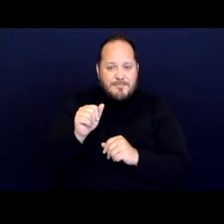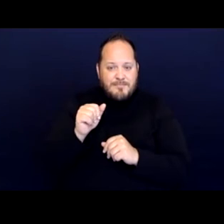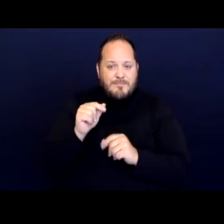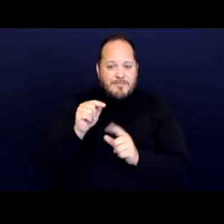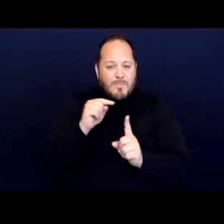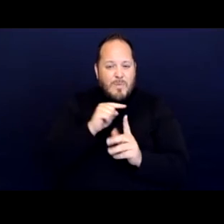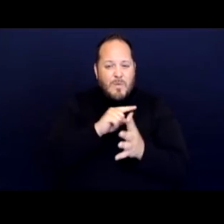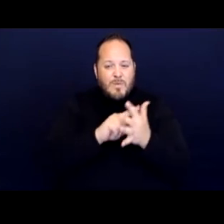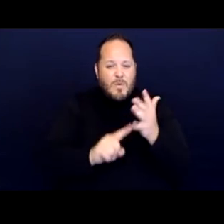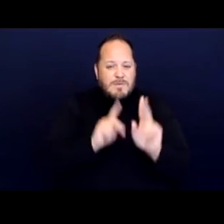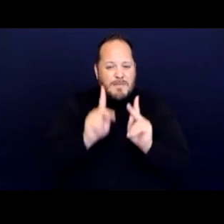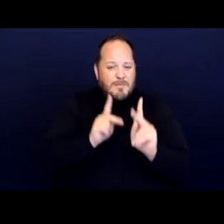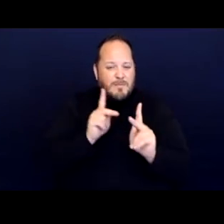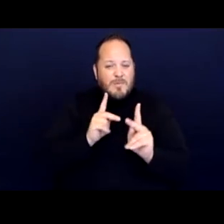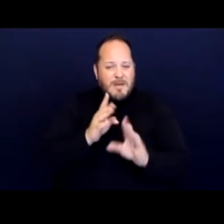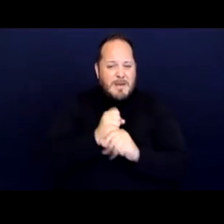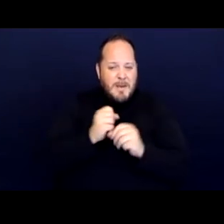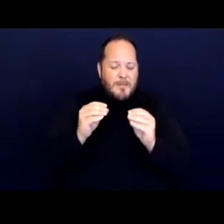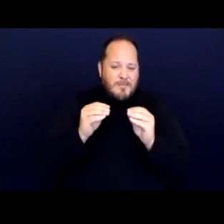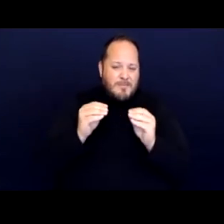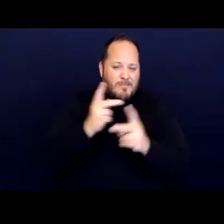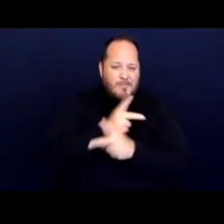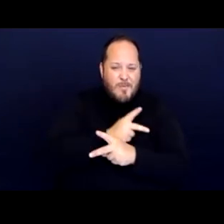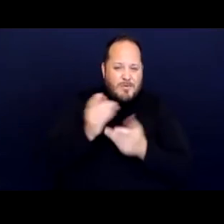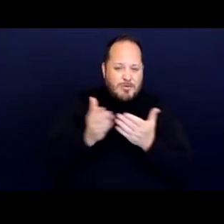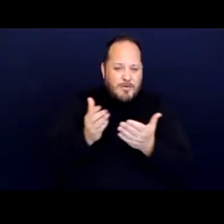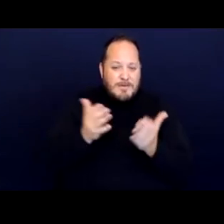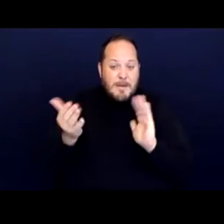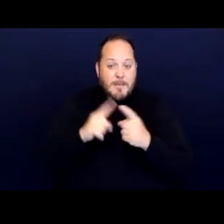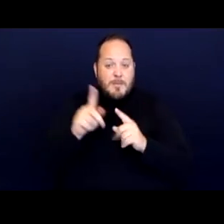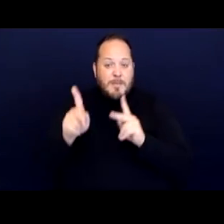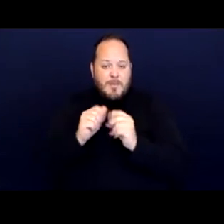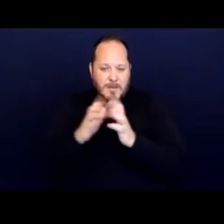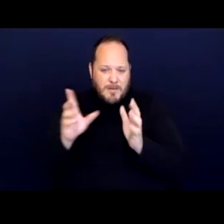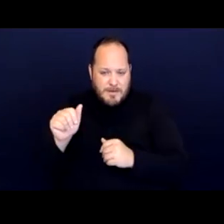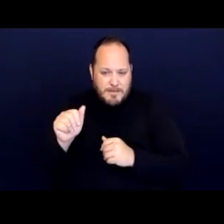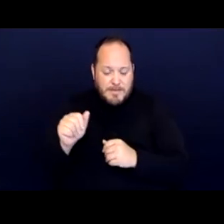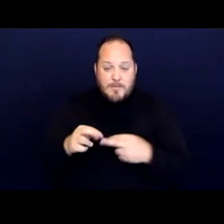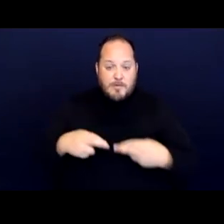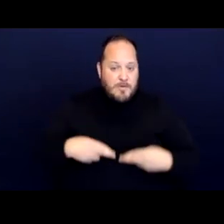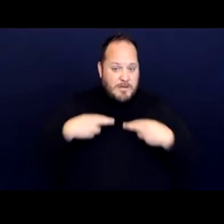by the sleeping on mats on the floor. Residents were not allowed to leave the shelter premises